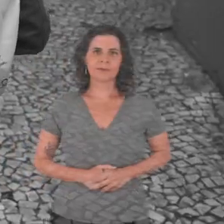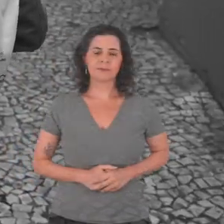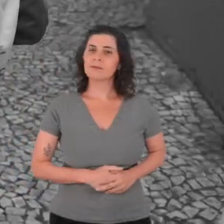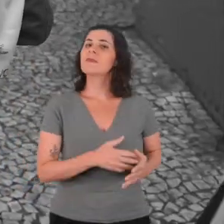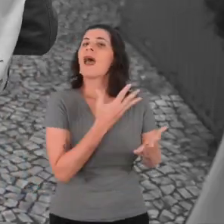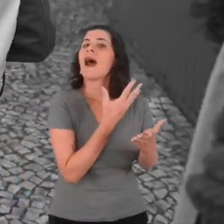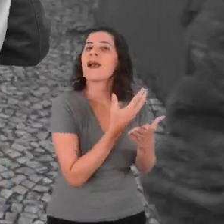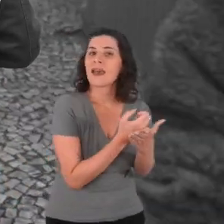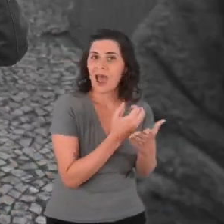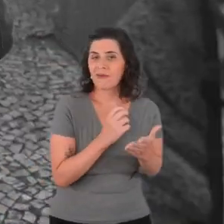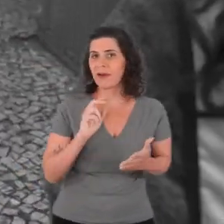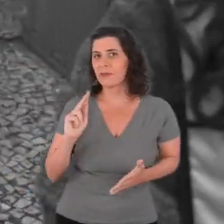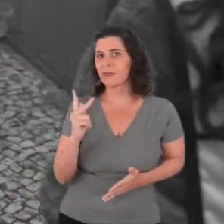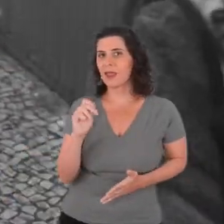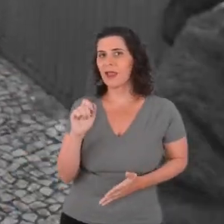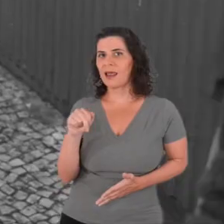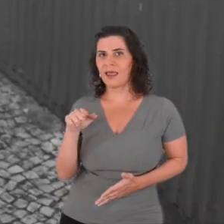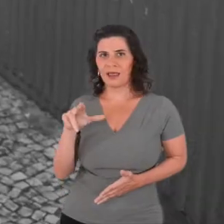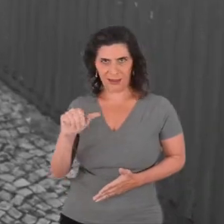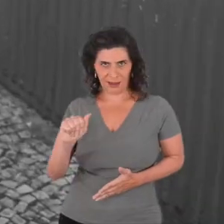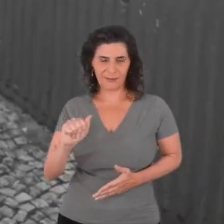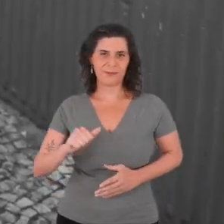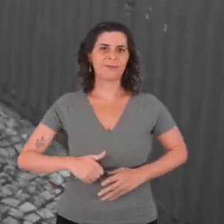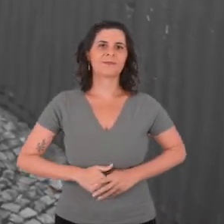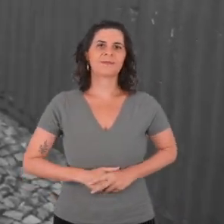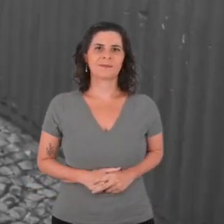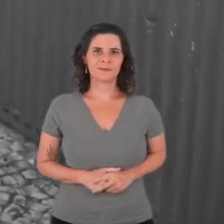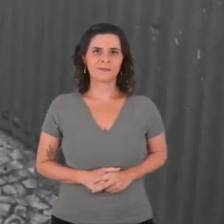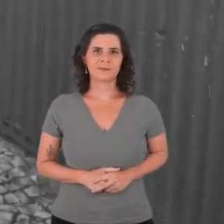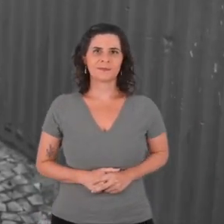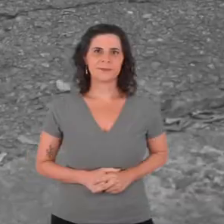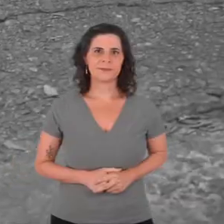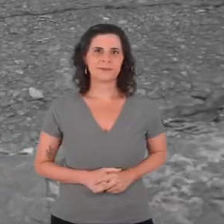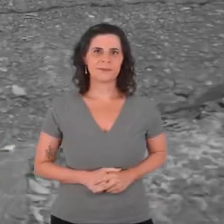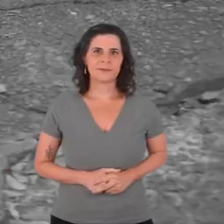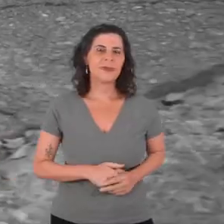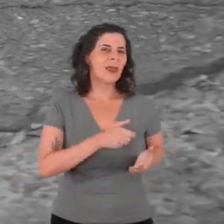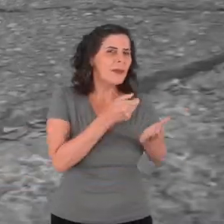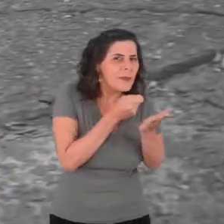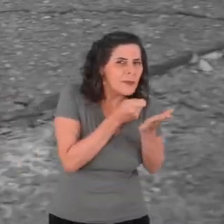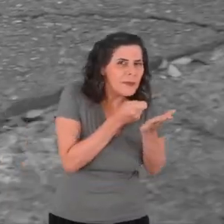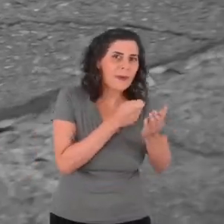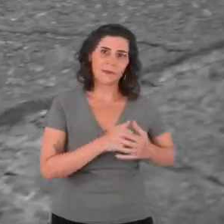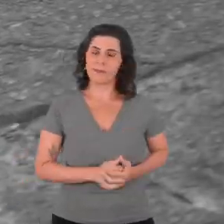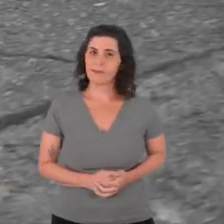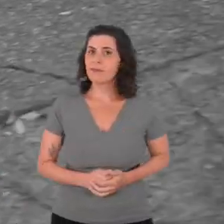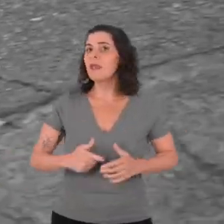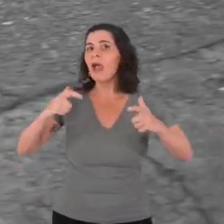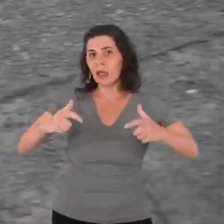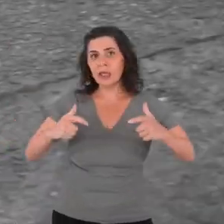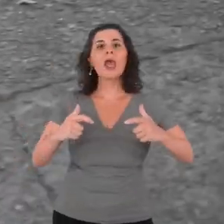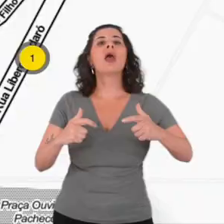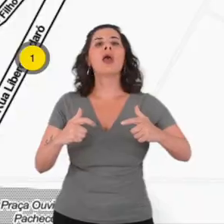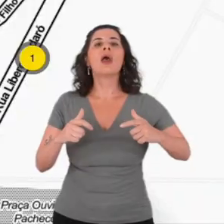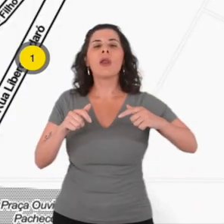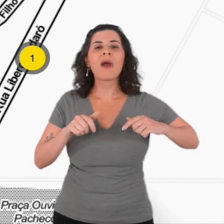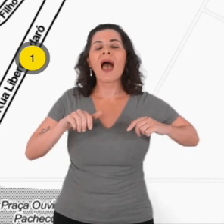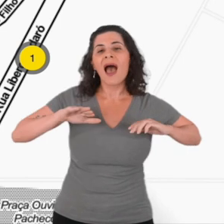[Helena Rosa is recording with the blind.wiki app:] We are here on Ladeira da Memória